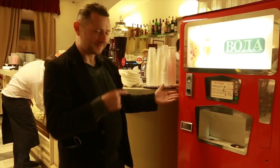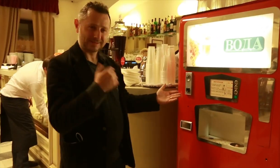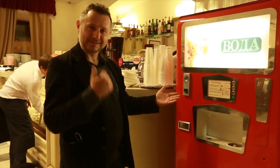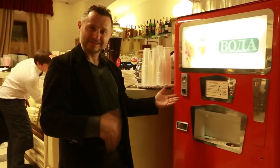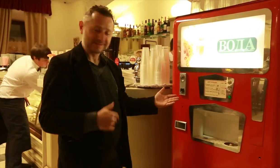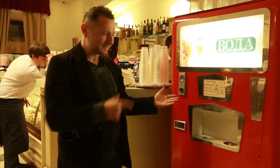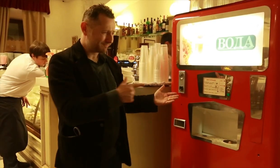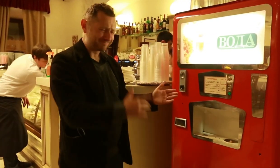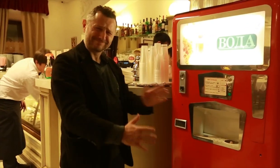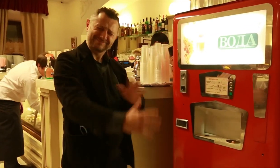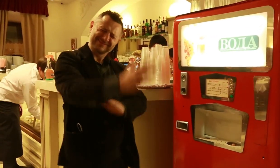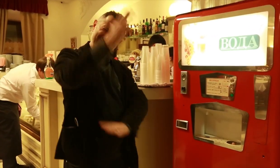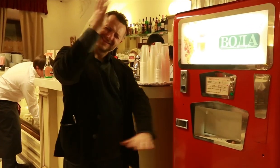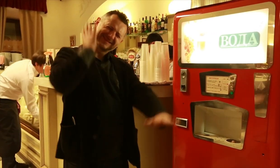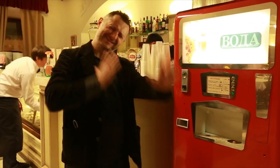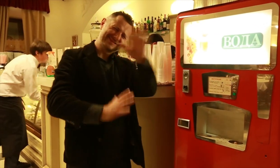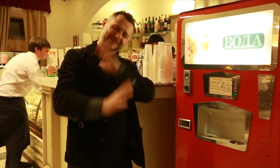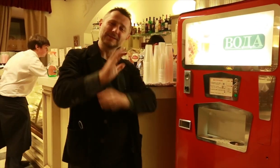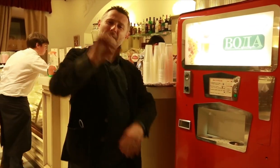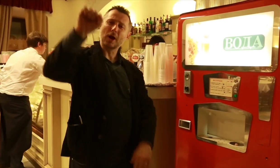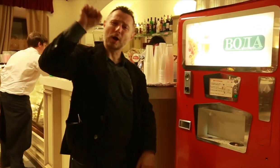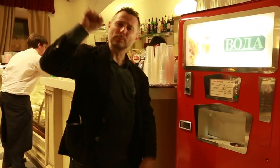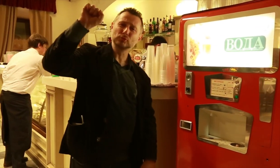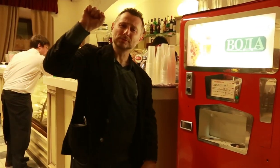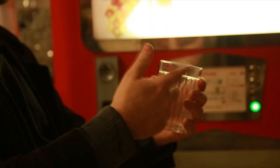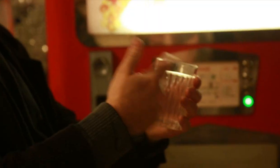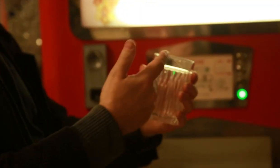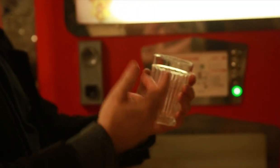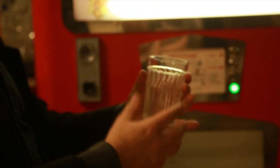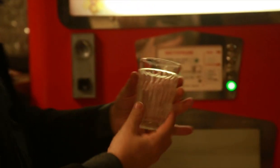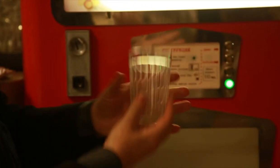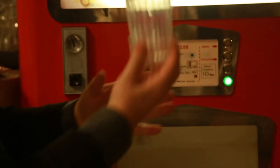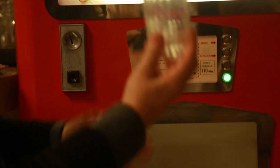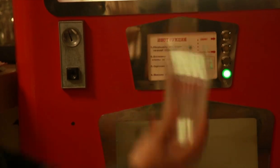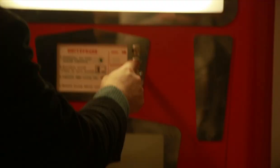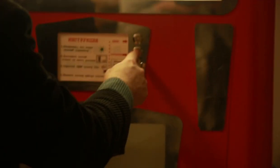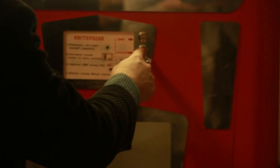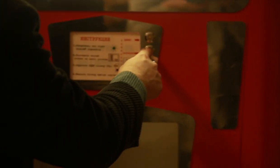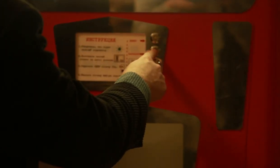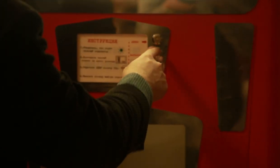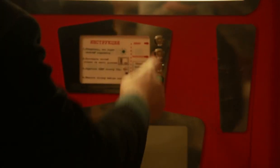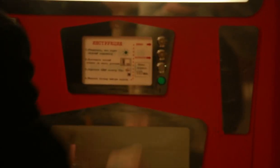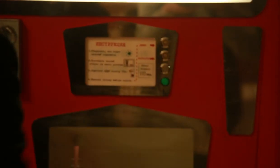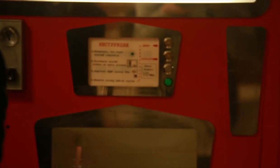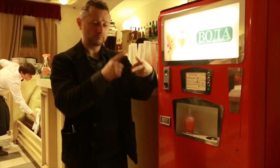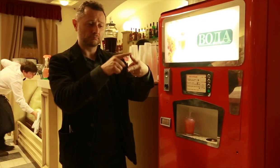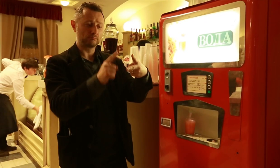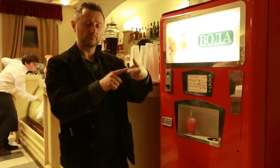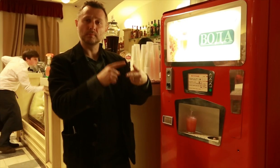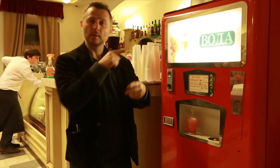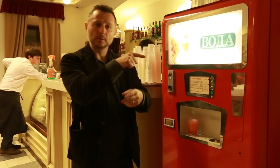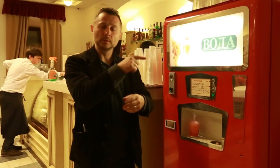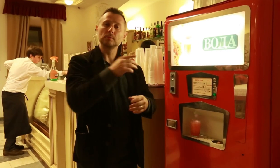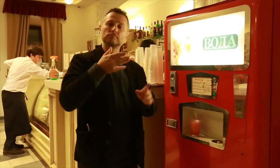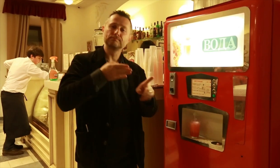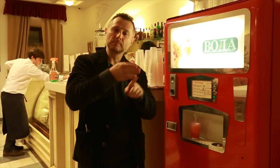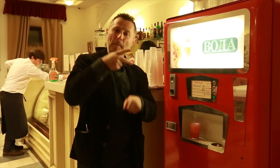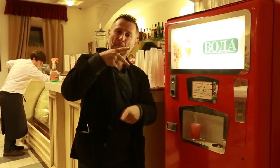This is a Soviet-style soda fountain. There are many different flavors, today they have pear and